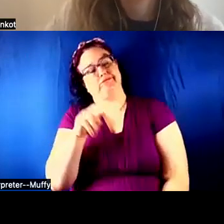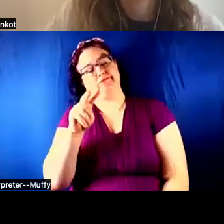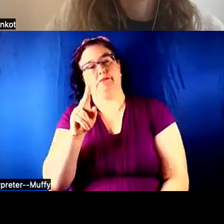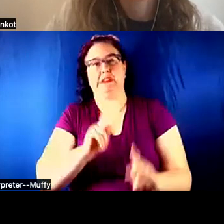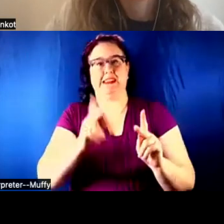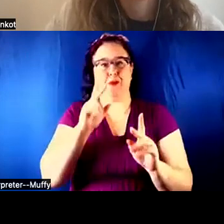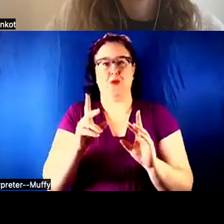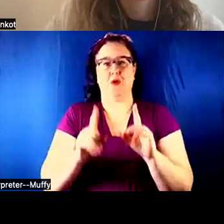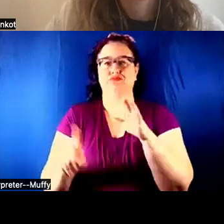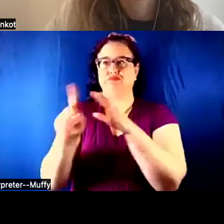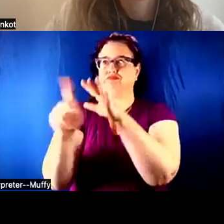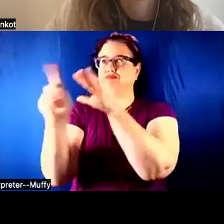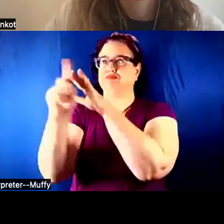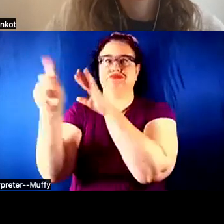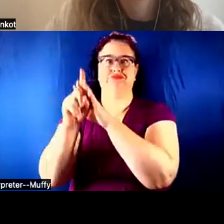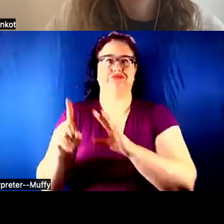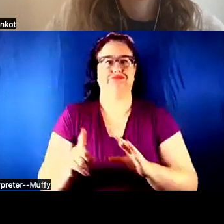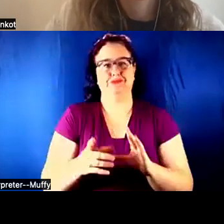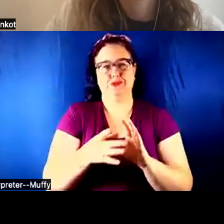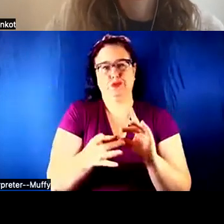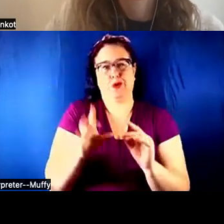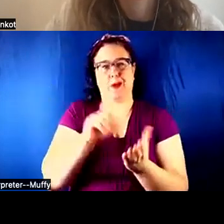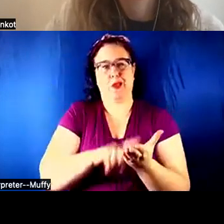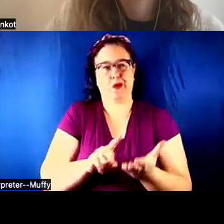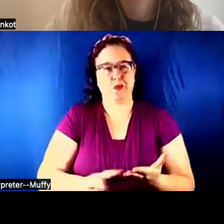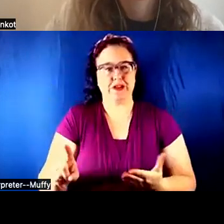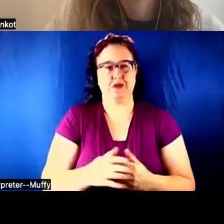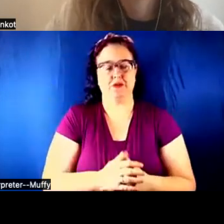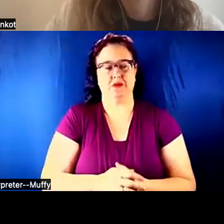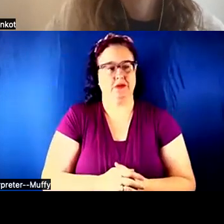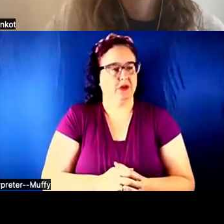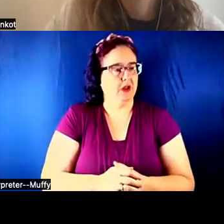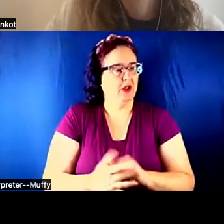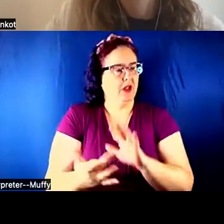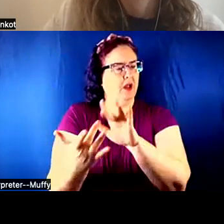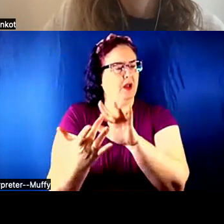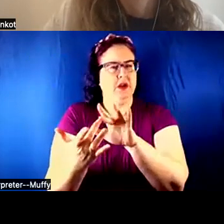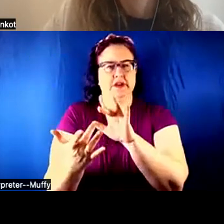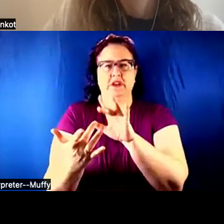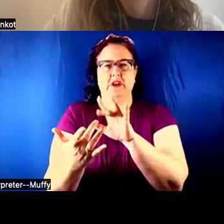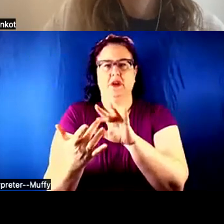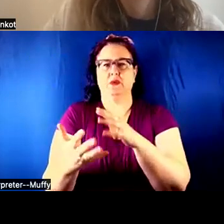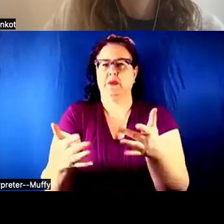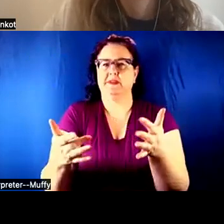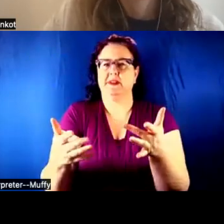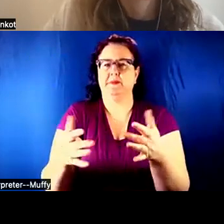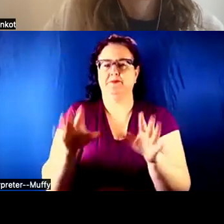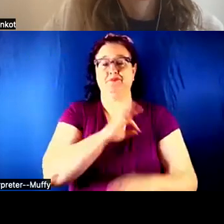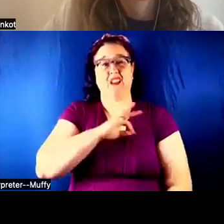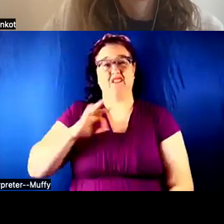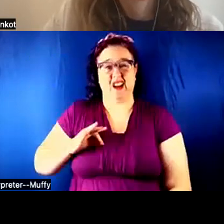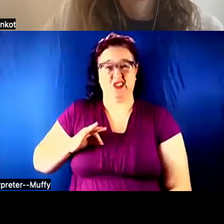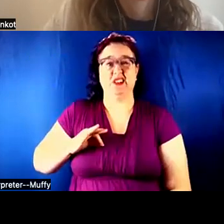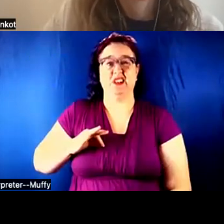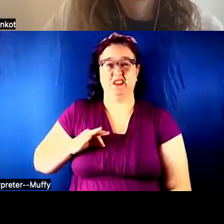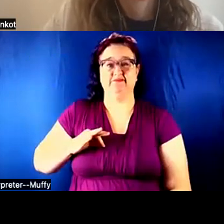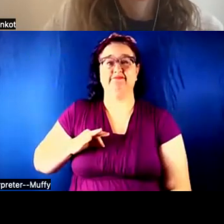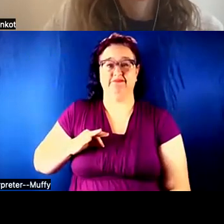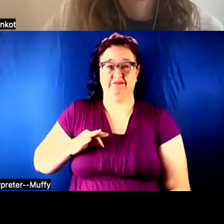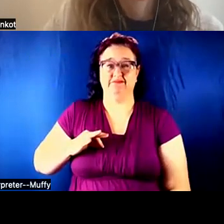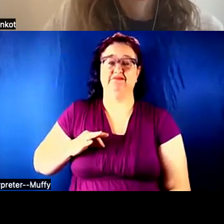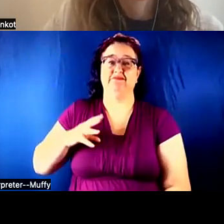trying to do research, reaching out to faculty members who are in this world and working in